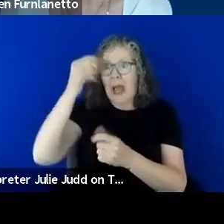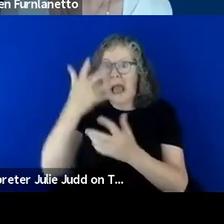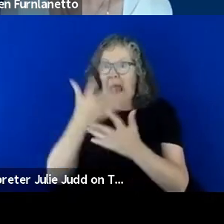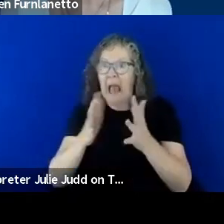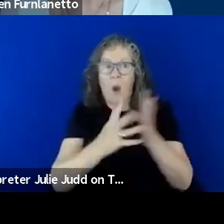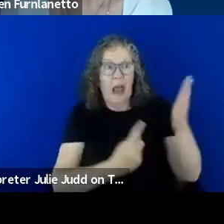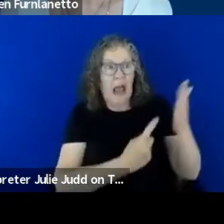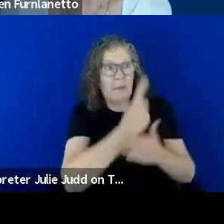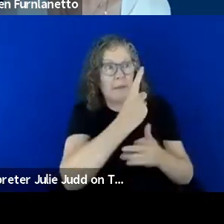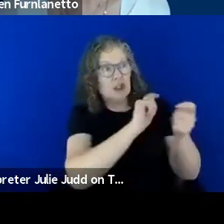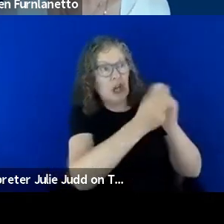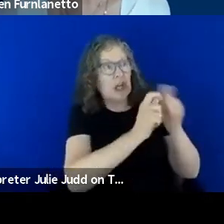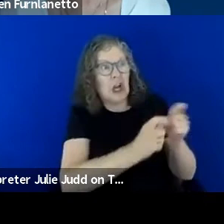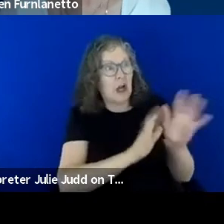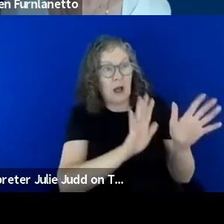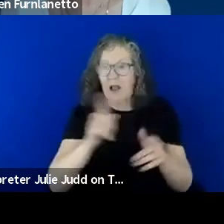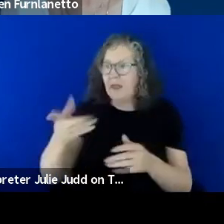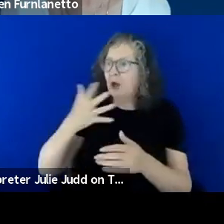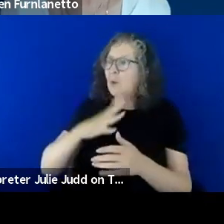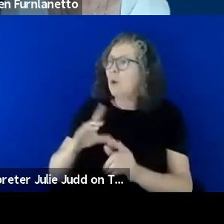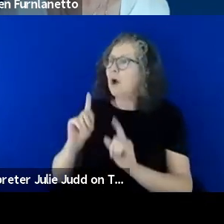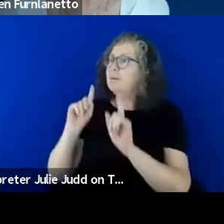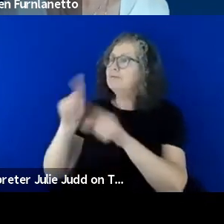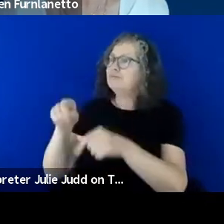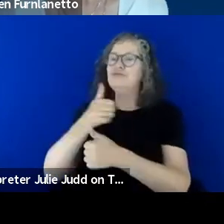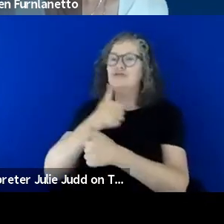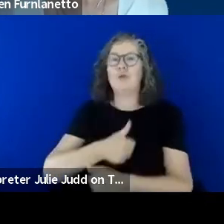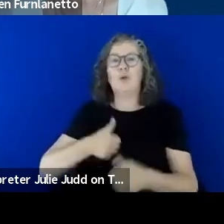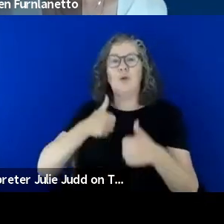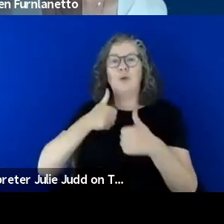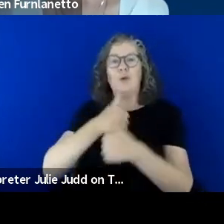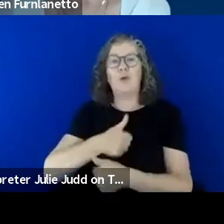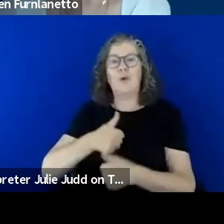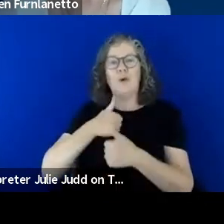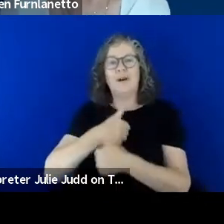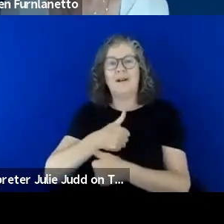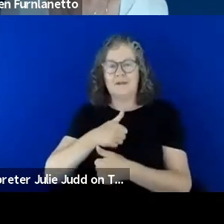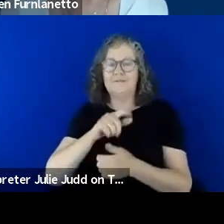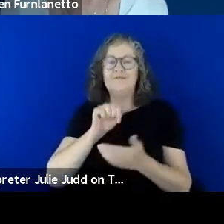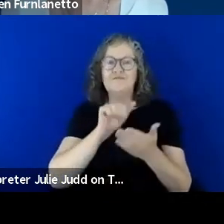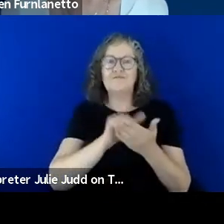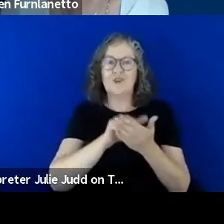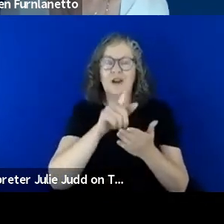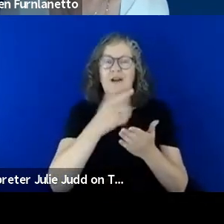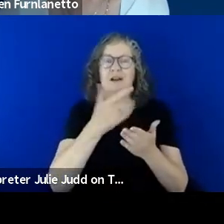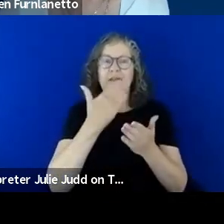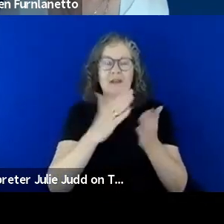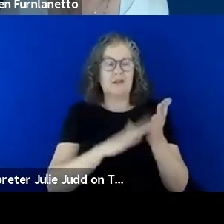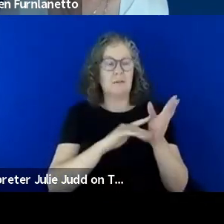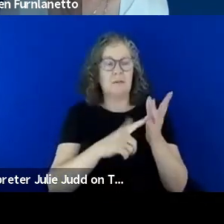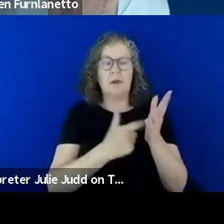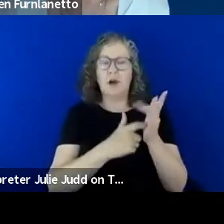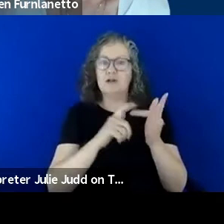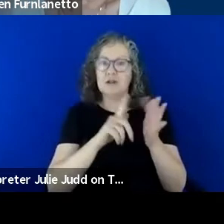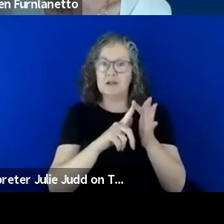itself. COLLEEN: yeah that's right thank you Maurice and I think too I should mention that our state